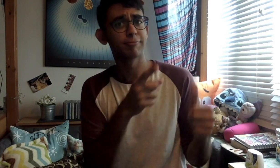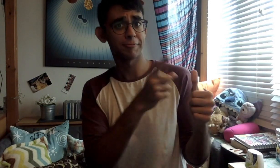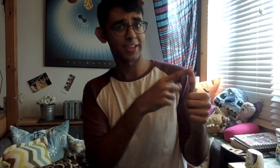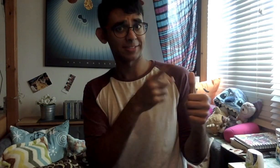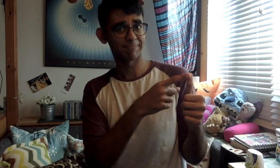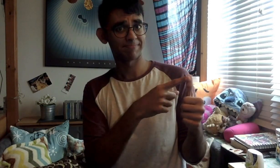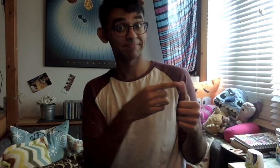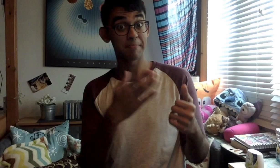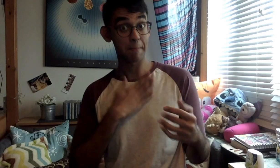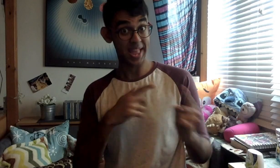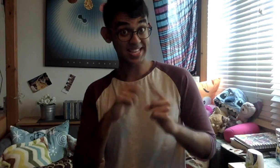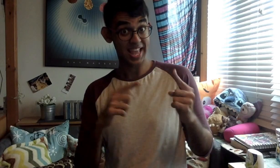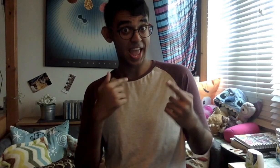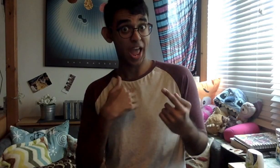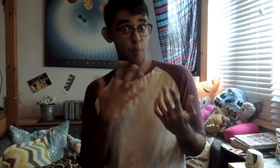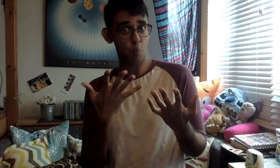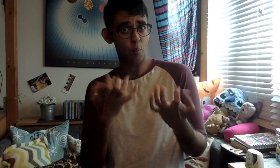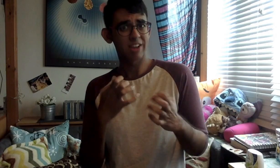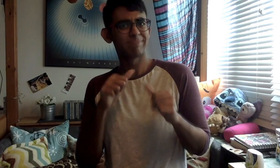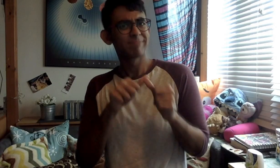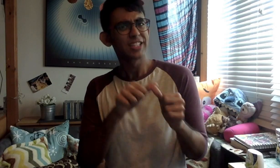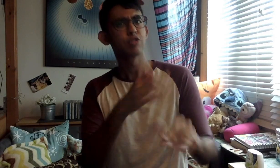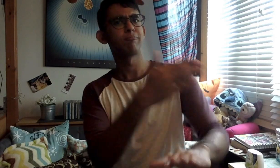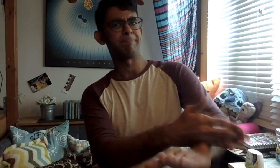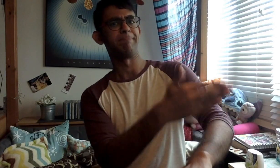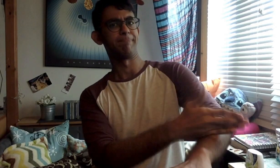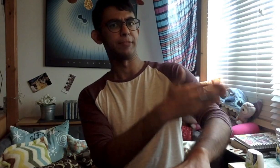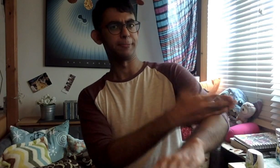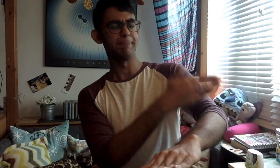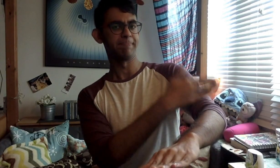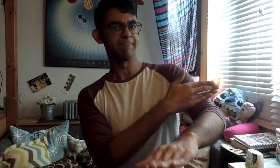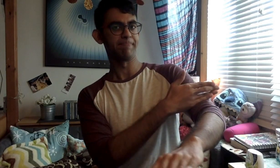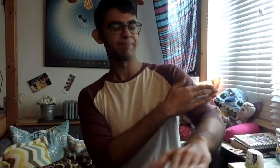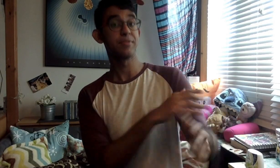Firstly, I want to continue to improve my signing.